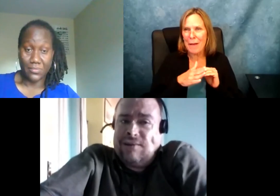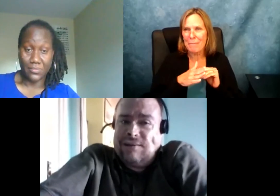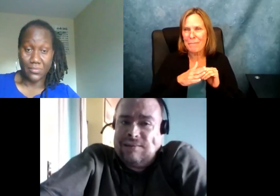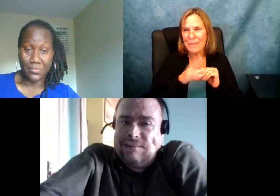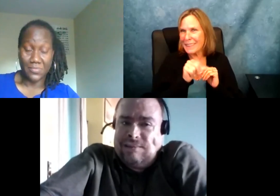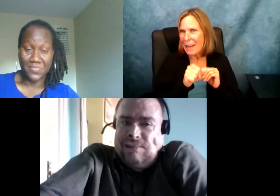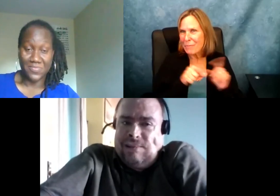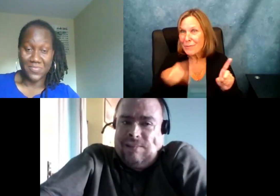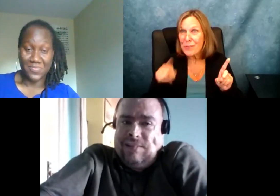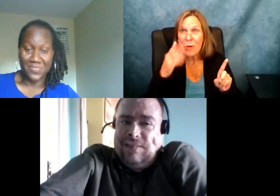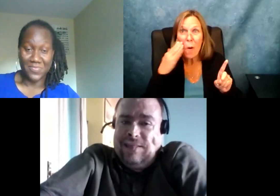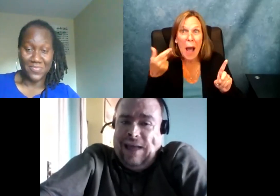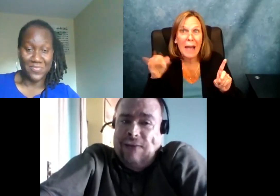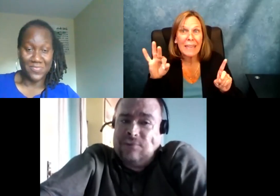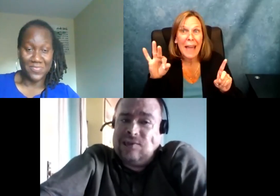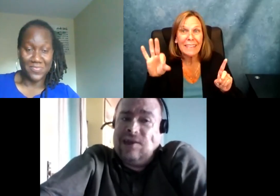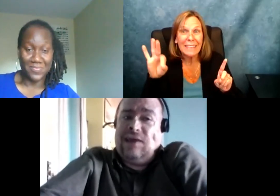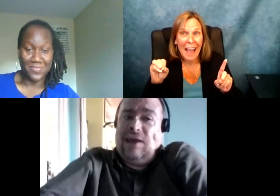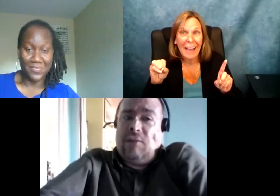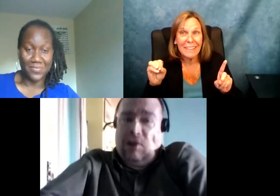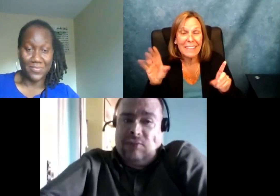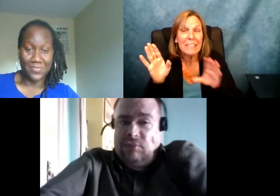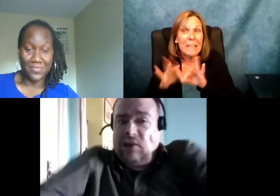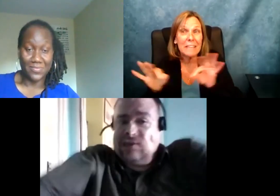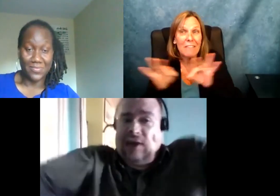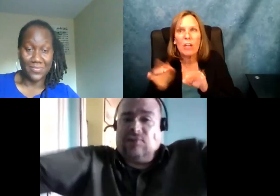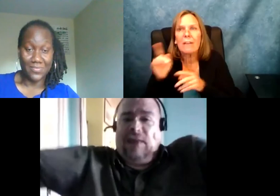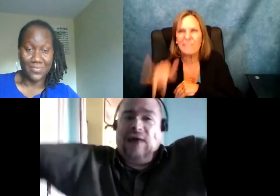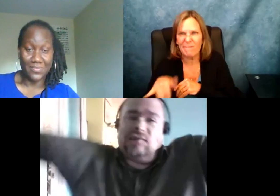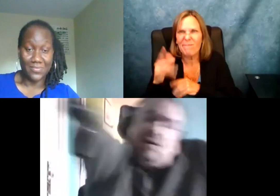grouping by disability with other people's disabilities and not looking at me as an individual. That was